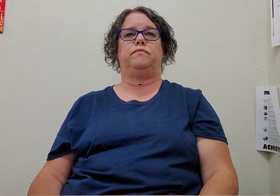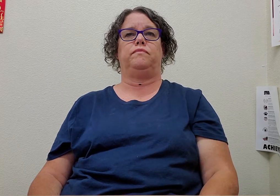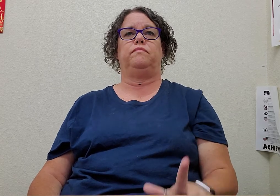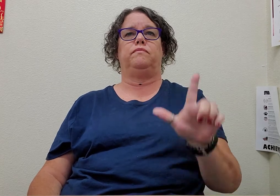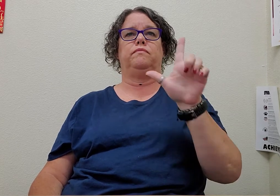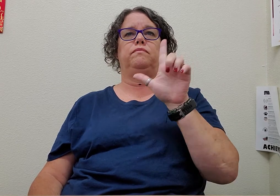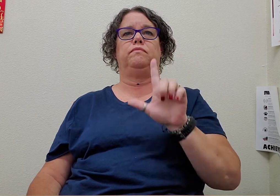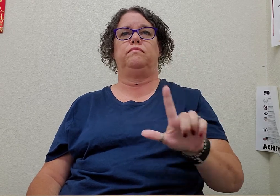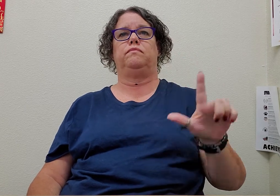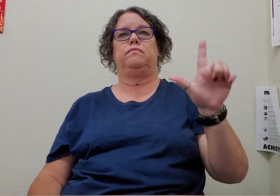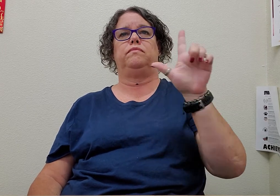library